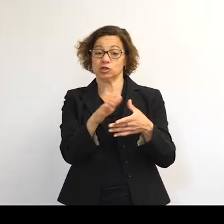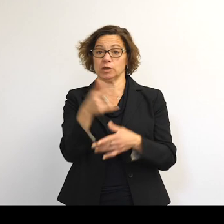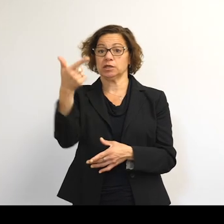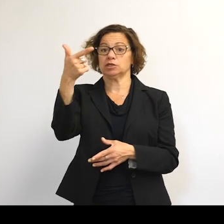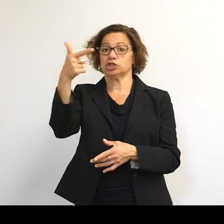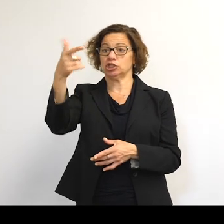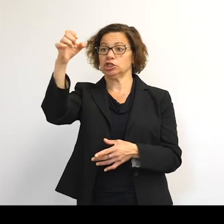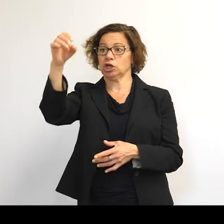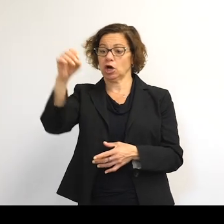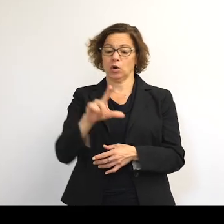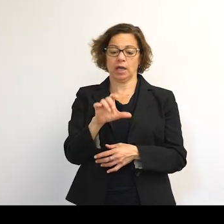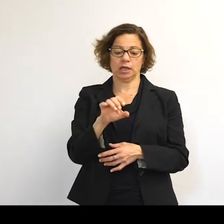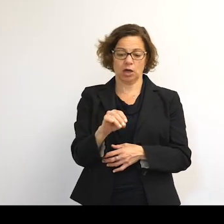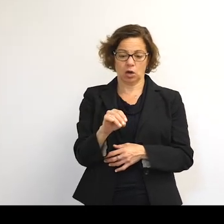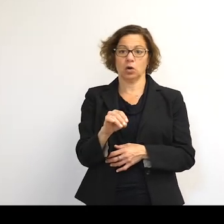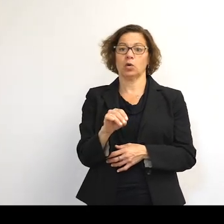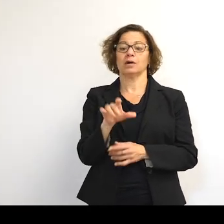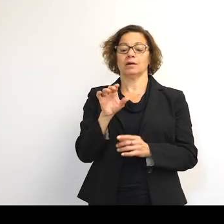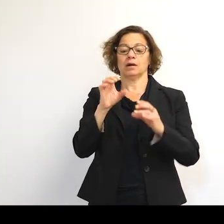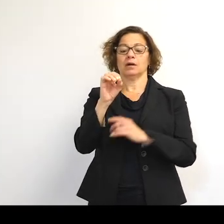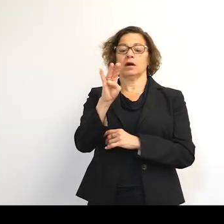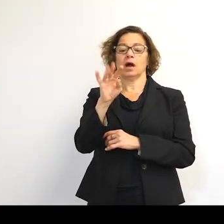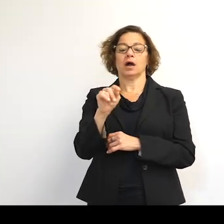orbit called Navstar 1.